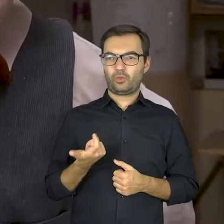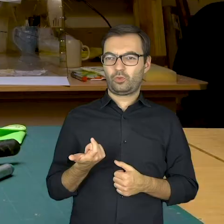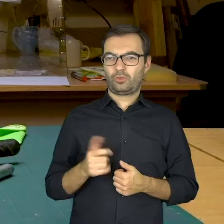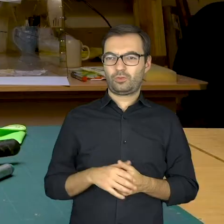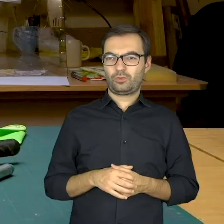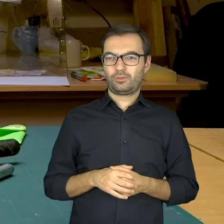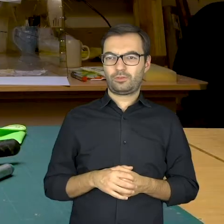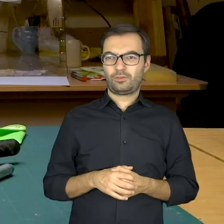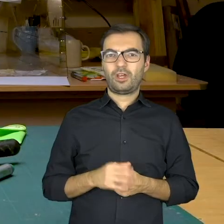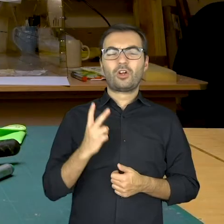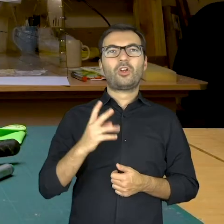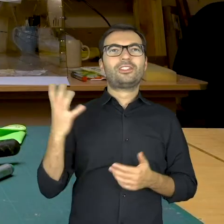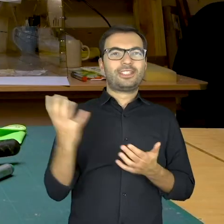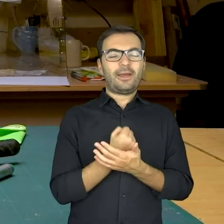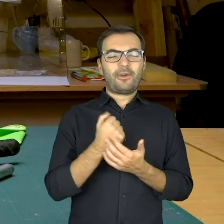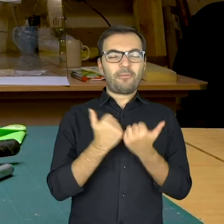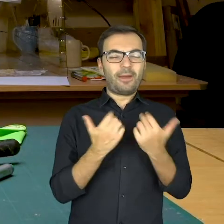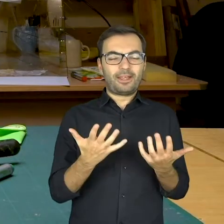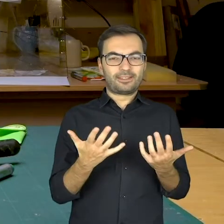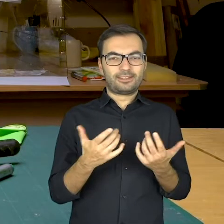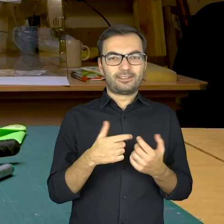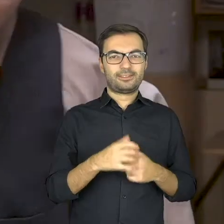Excuse me? Who has taken the paper?